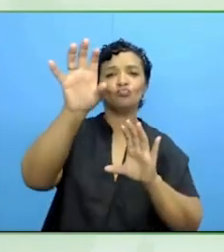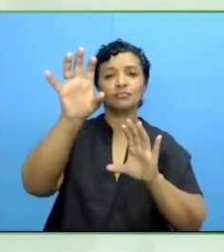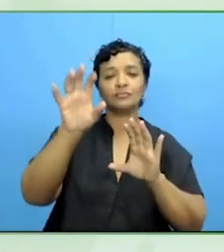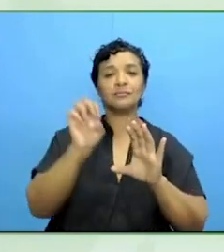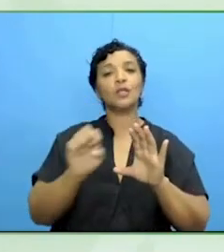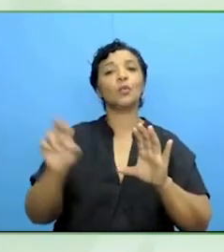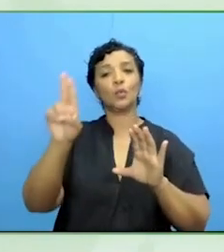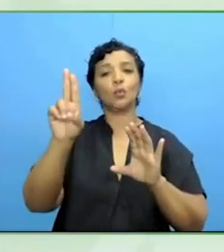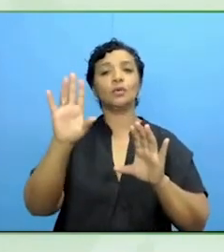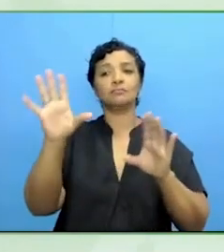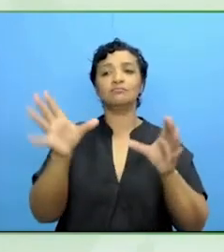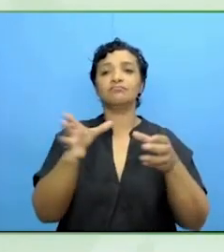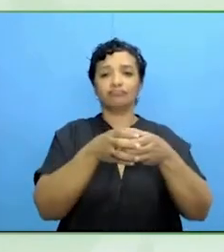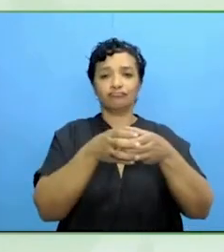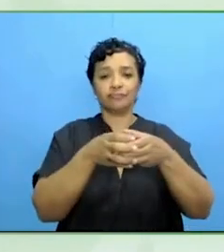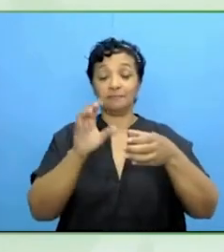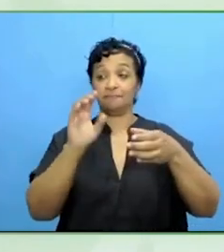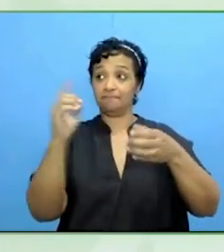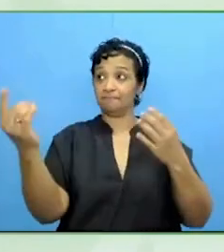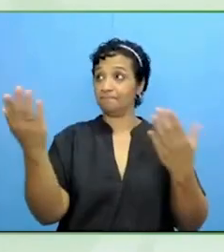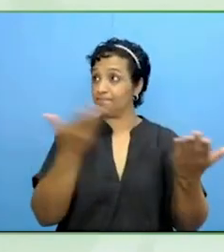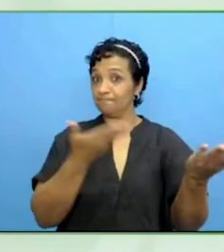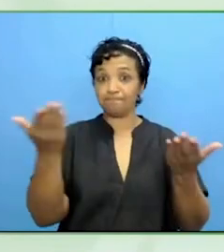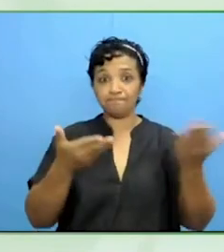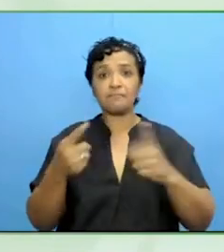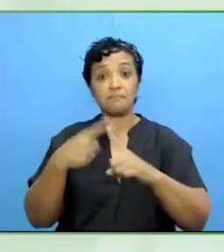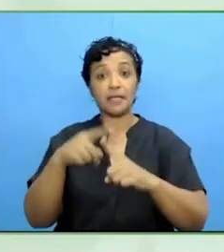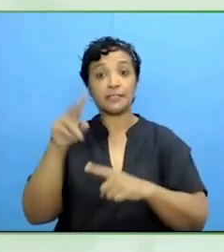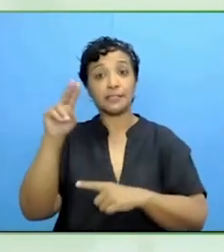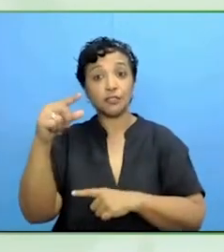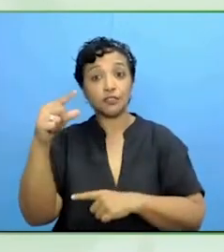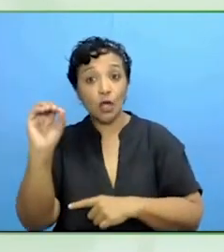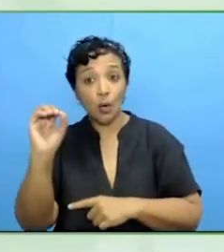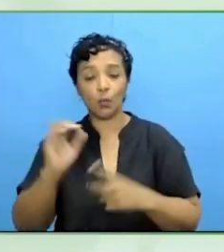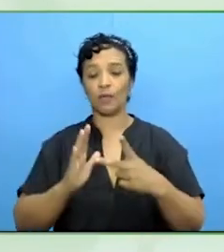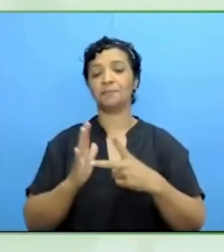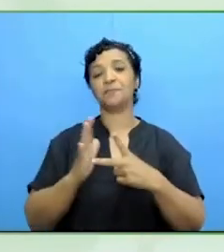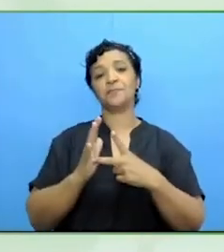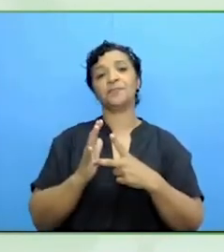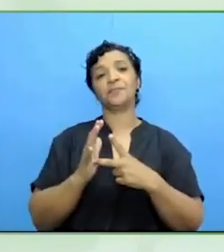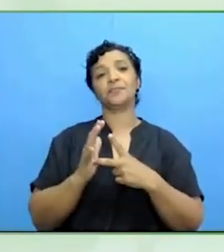invited but also NGOs, representatives of different actors